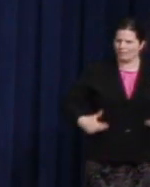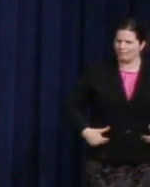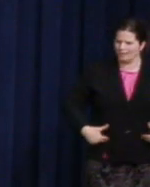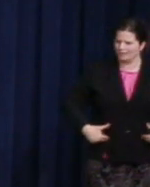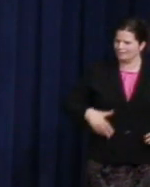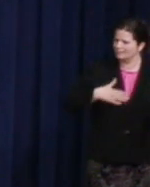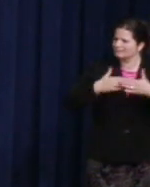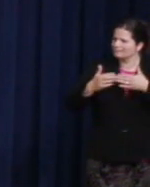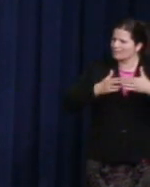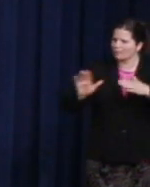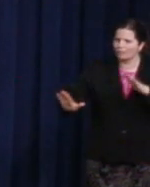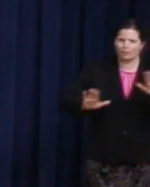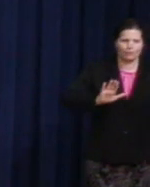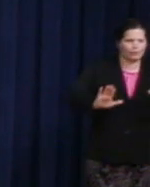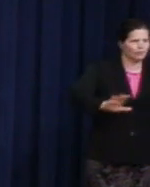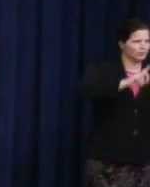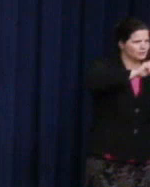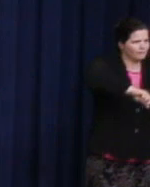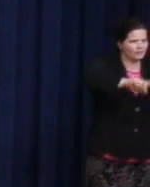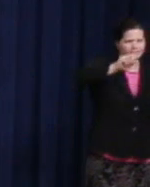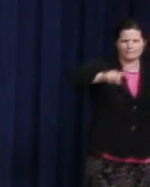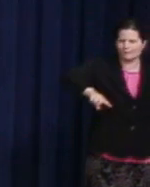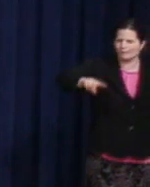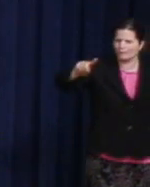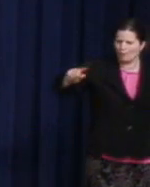difference, has a right to be free. Just to be free."